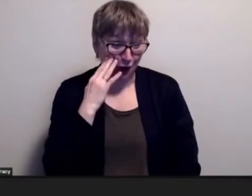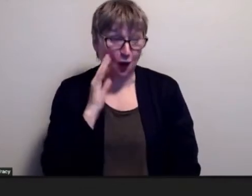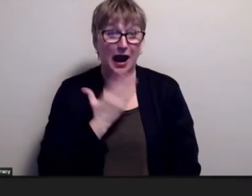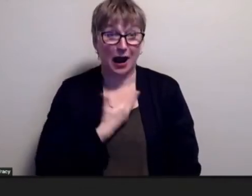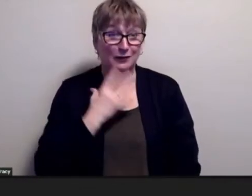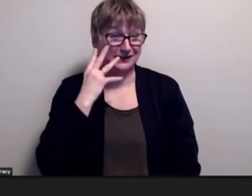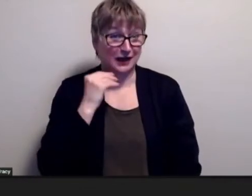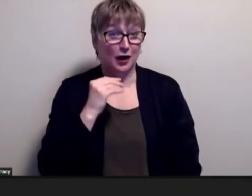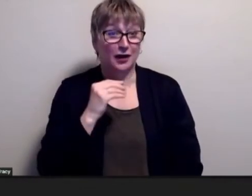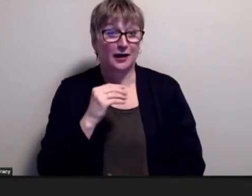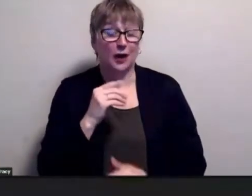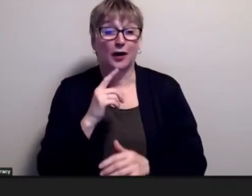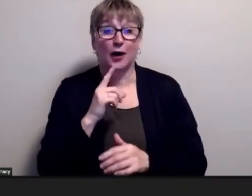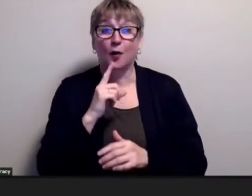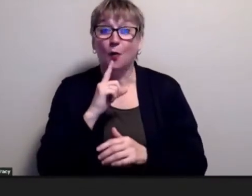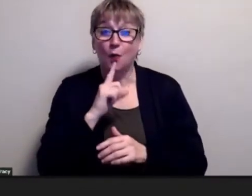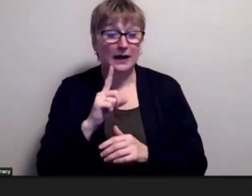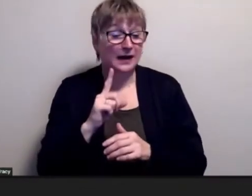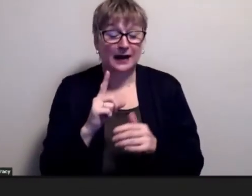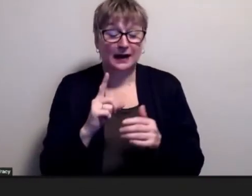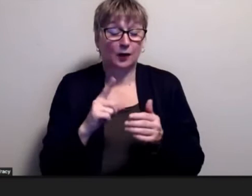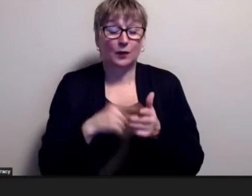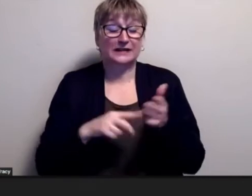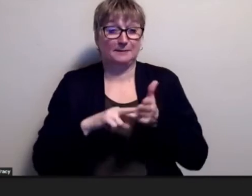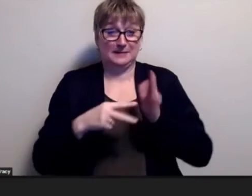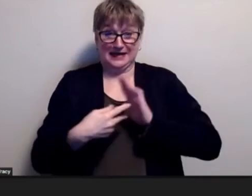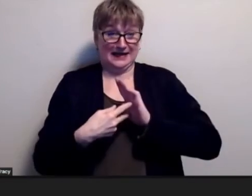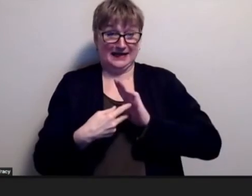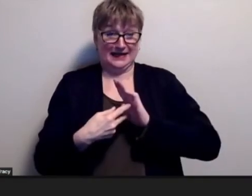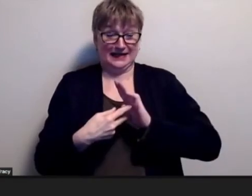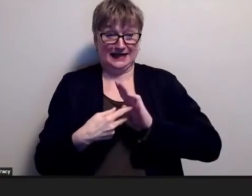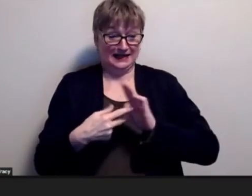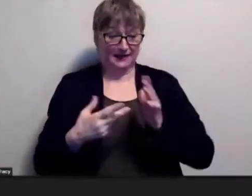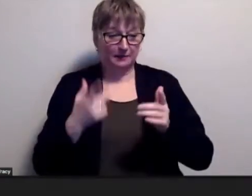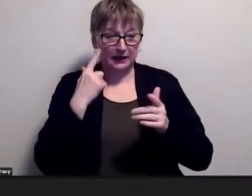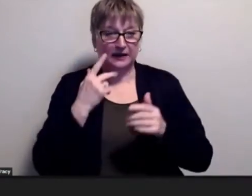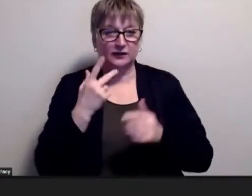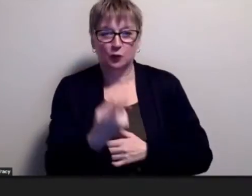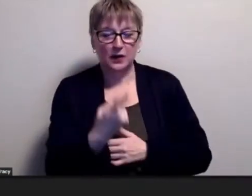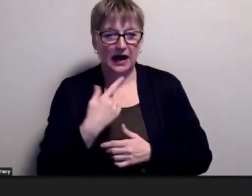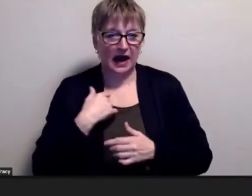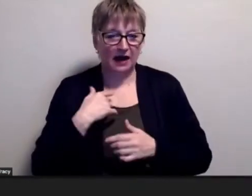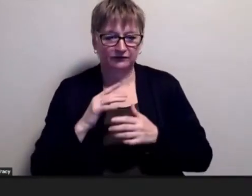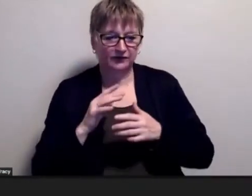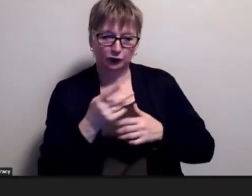means for both of us because we both have differences right um so what i wanted to do